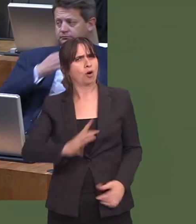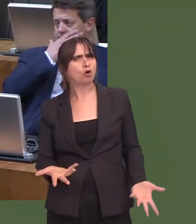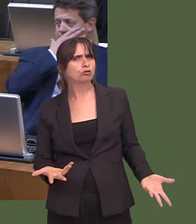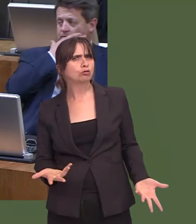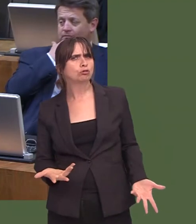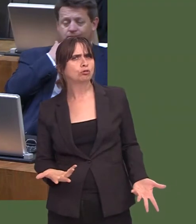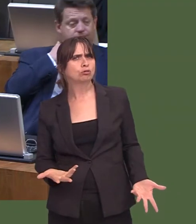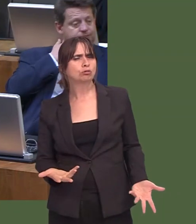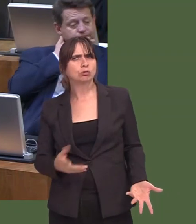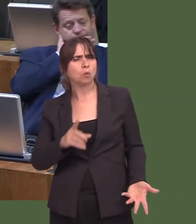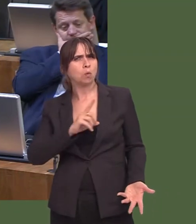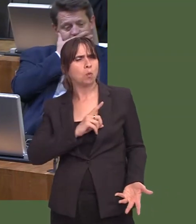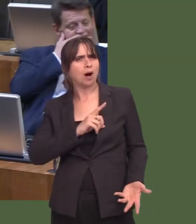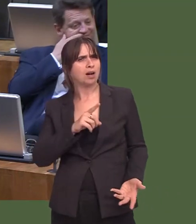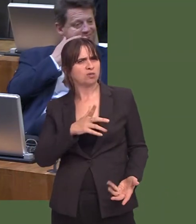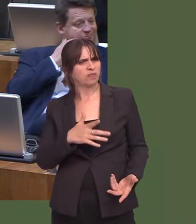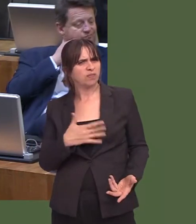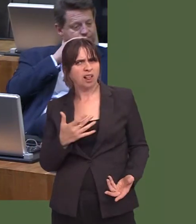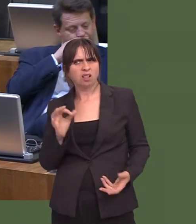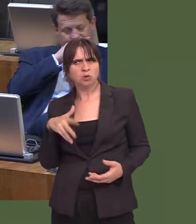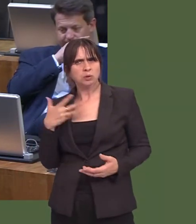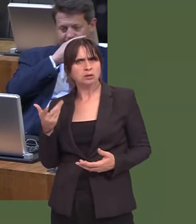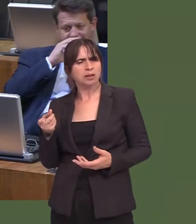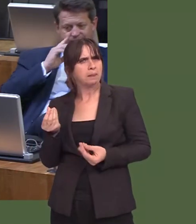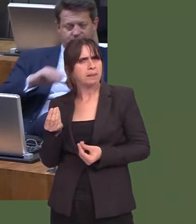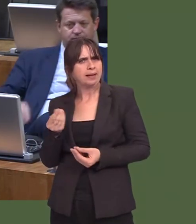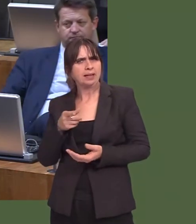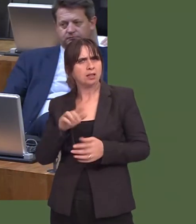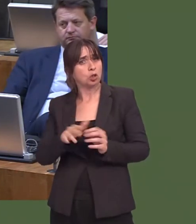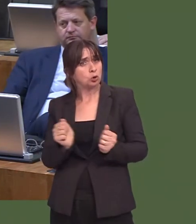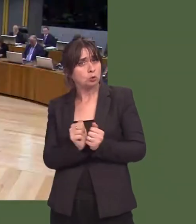feel that no-cold-calling zones are not appropriate for their area. Darren Millar: 4.